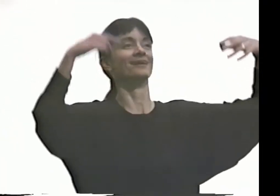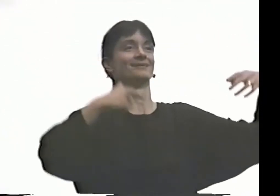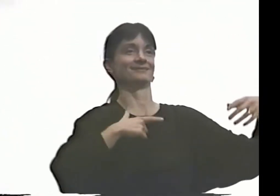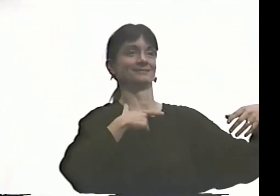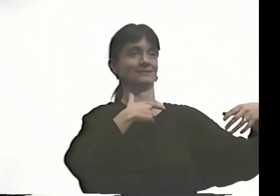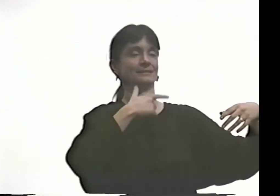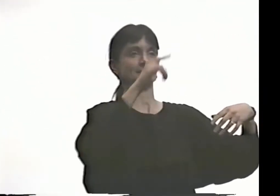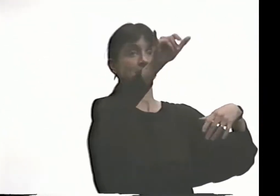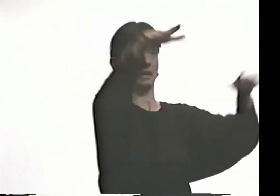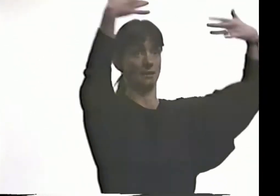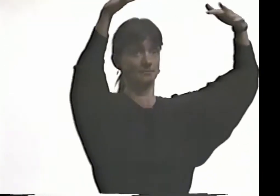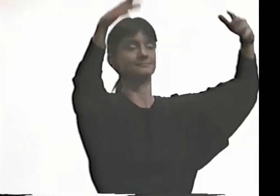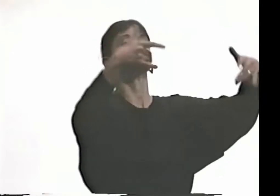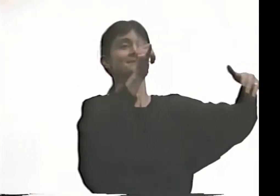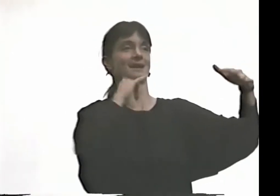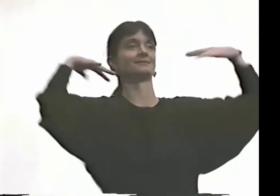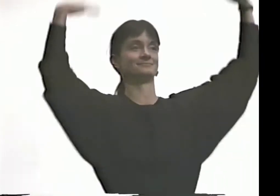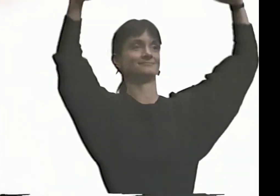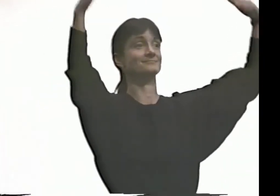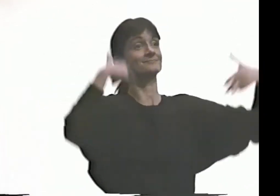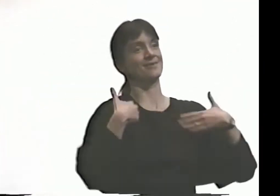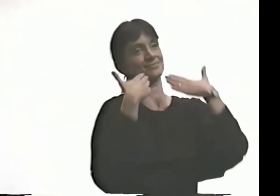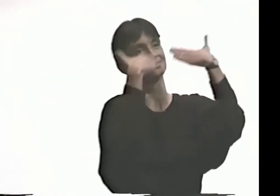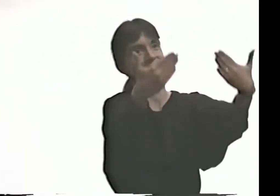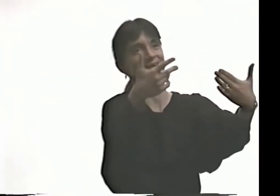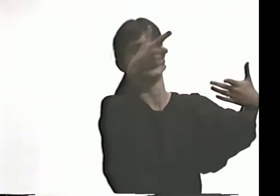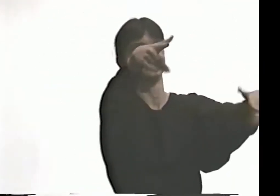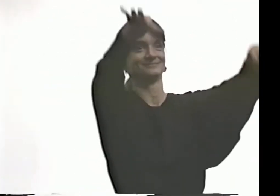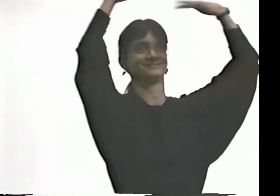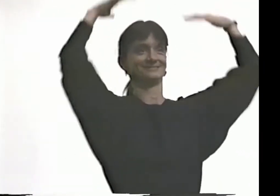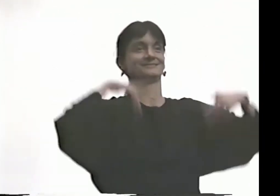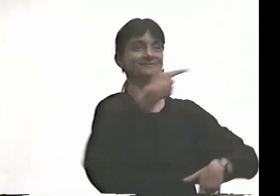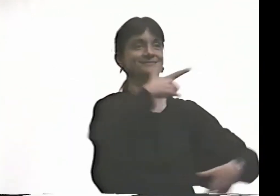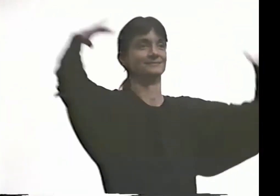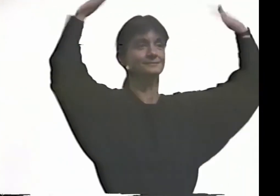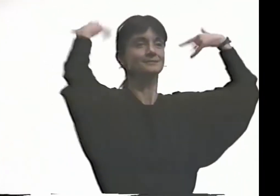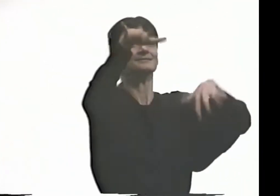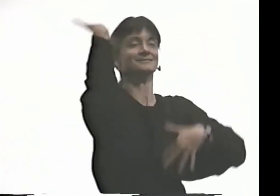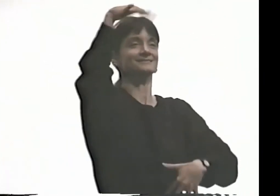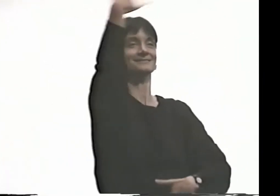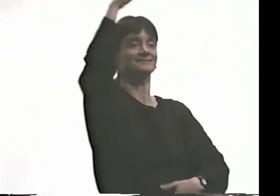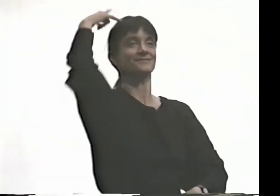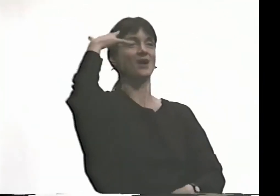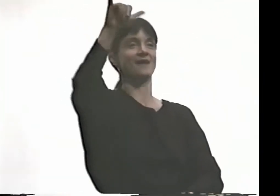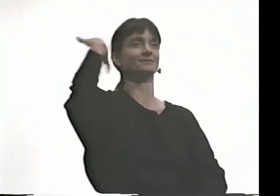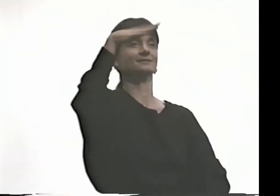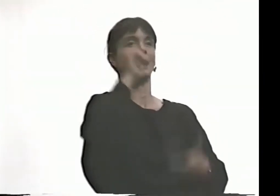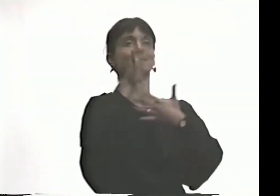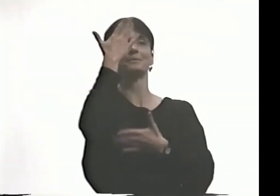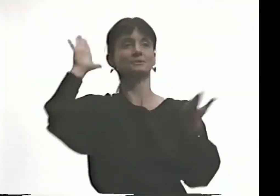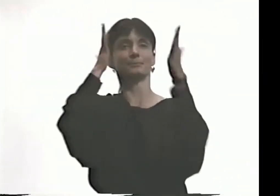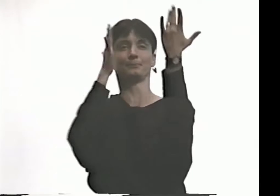REALLY, THIS SHAKING OF THE HANDS IN THE AIR, AND I'M DOING IT, TOO, IS BECAUSE I WANT TO THANK YOU. SO WE GO BACK AND FORTH THANKING EACH OTHER.